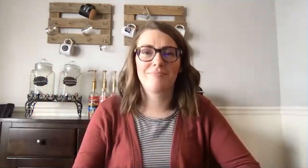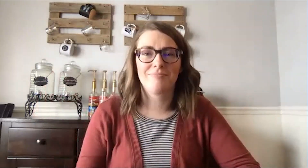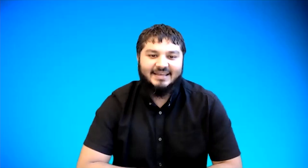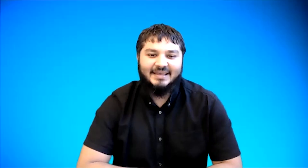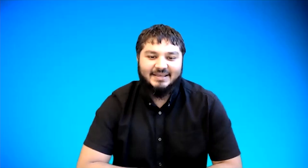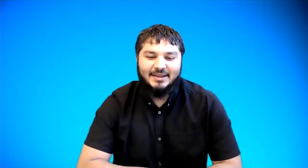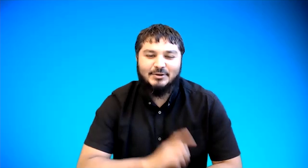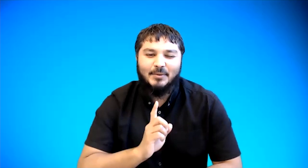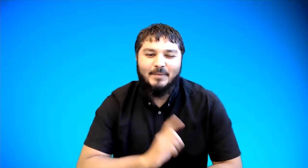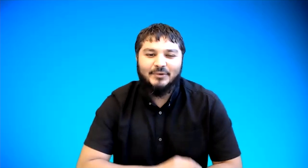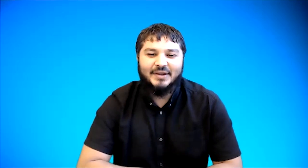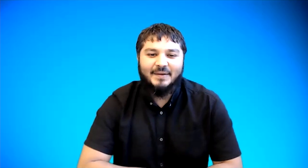okay can you do that one more time